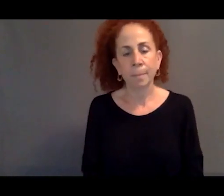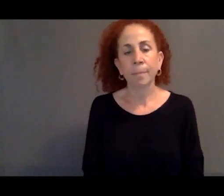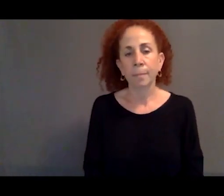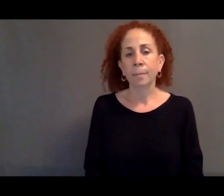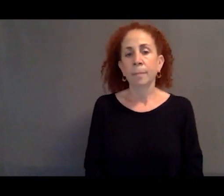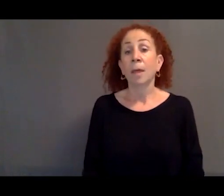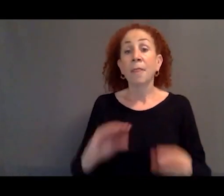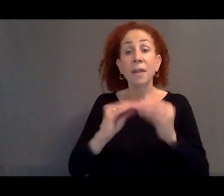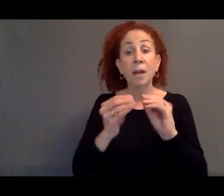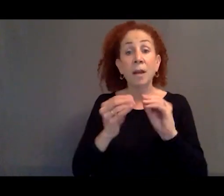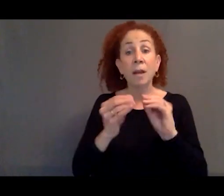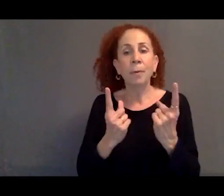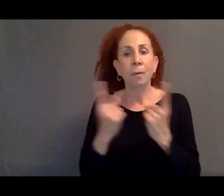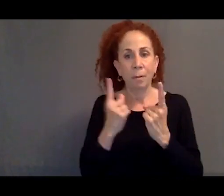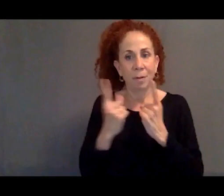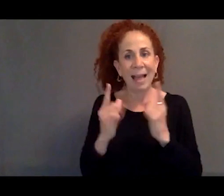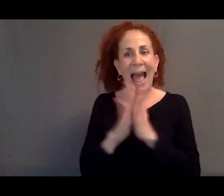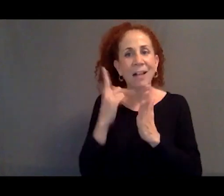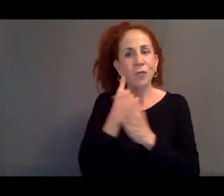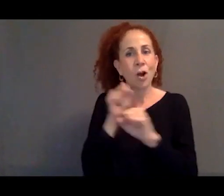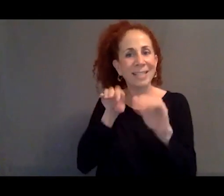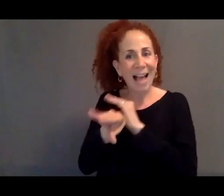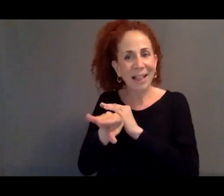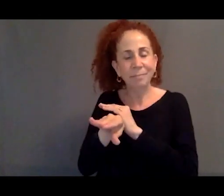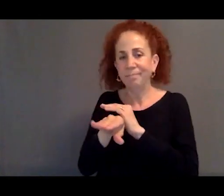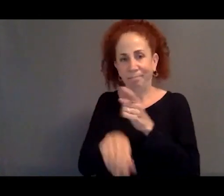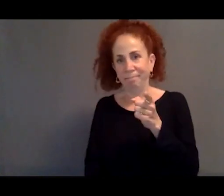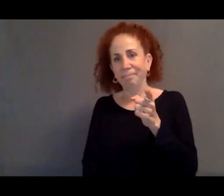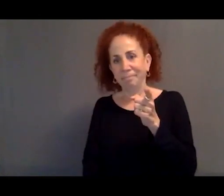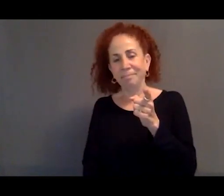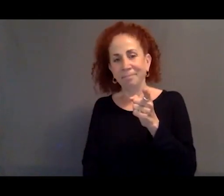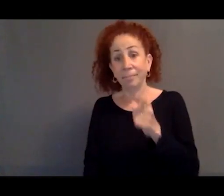of asylum seekers in the EU. And not because any of the crises which